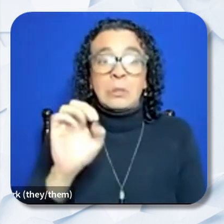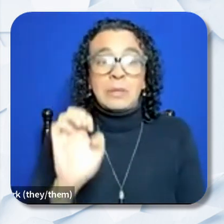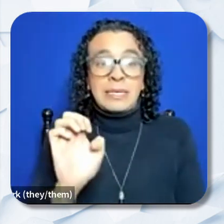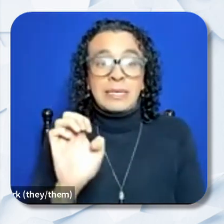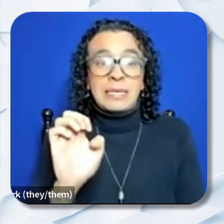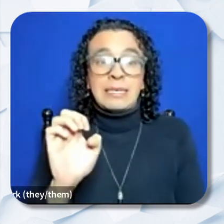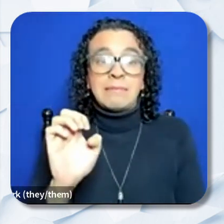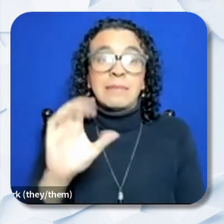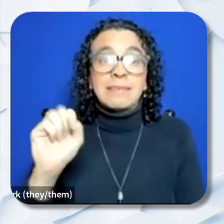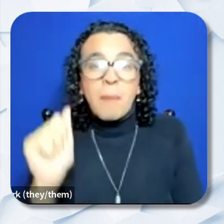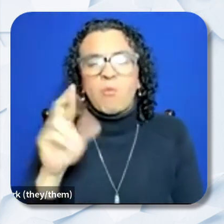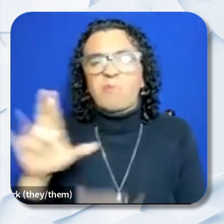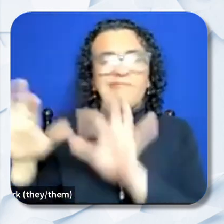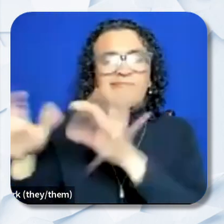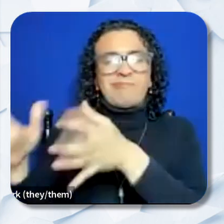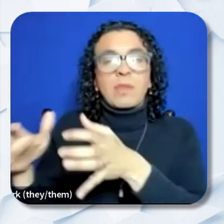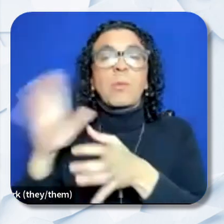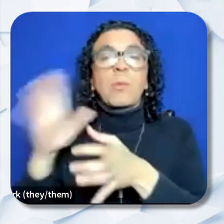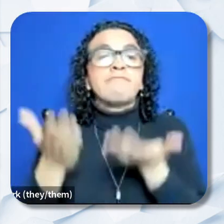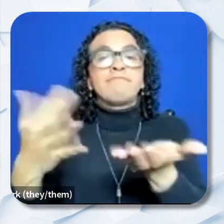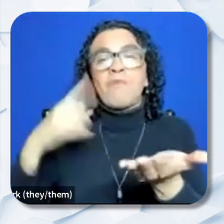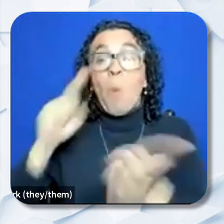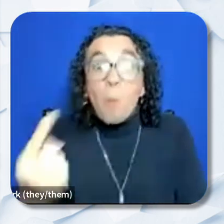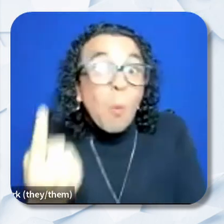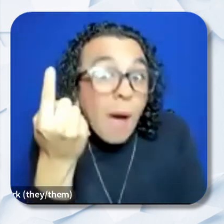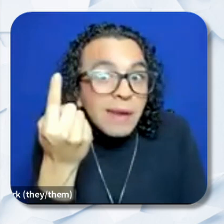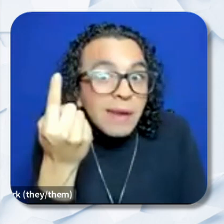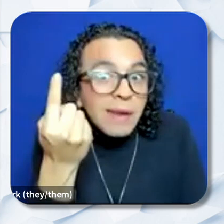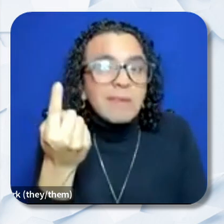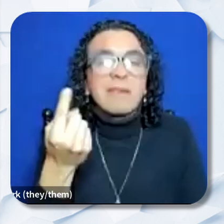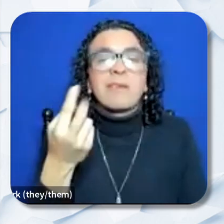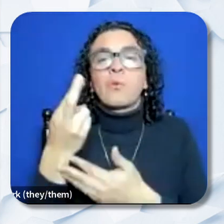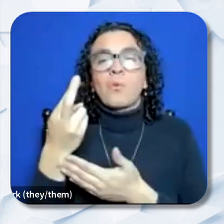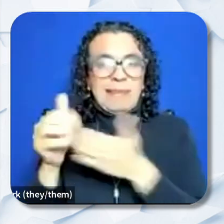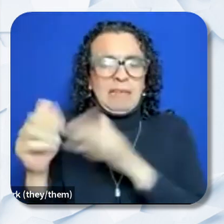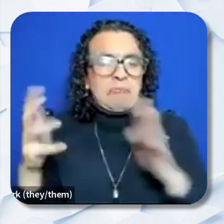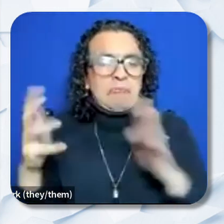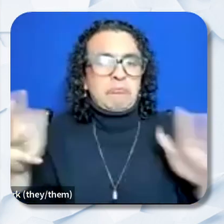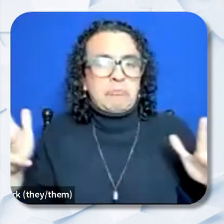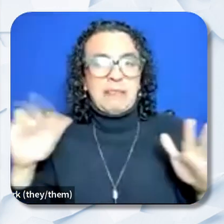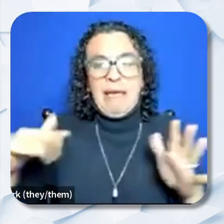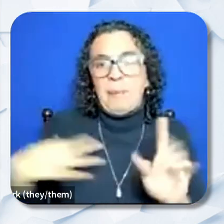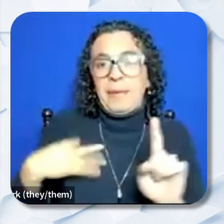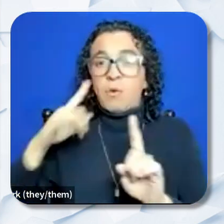will submit an application for one resource lead. The application is the same for all leads. Erin: